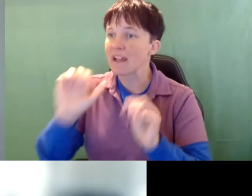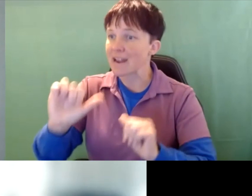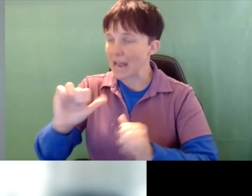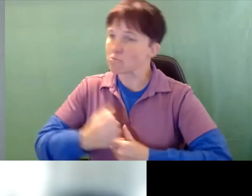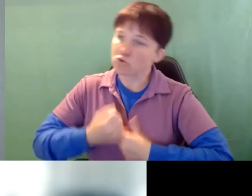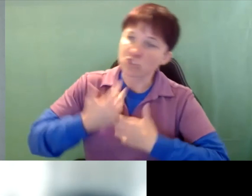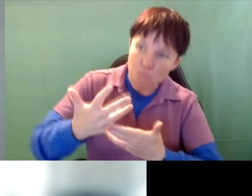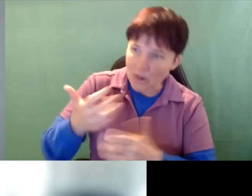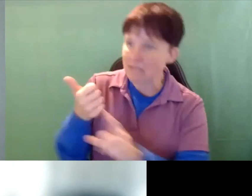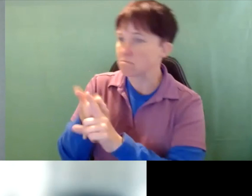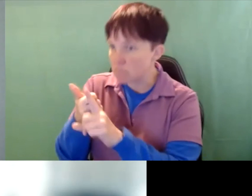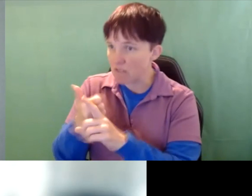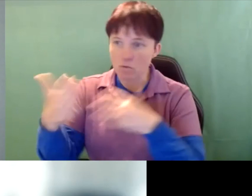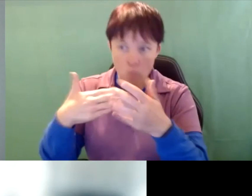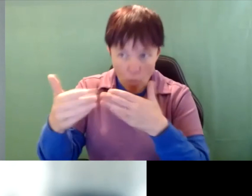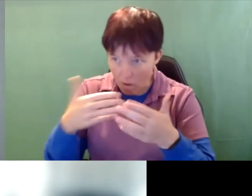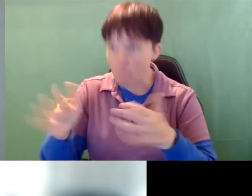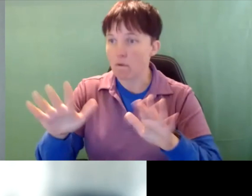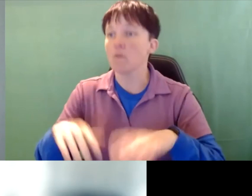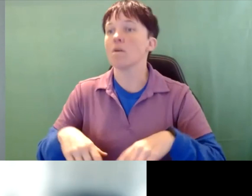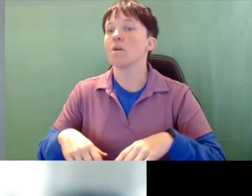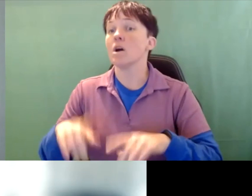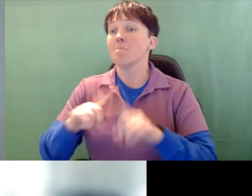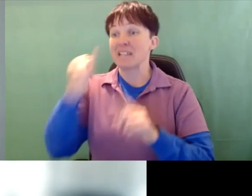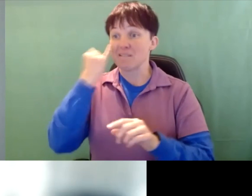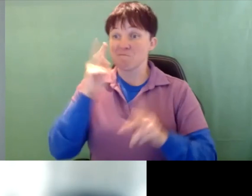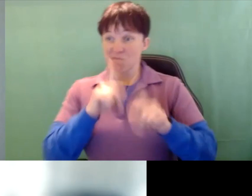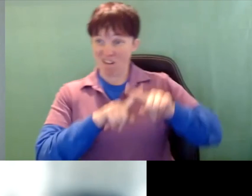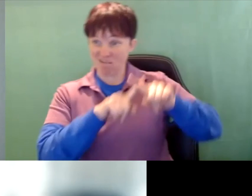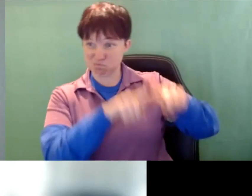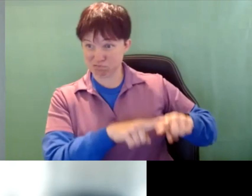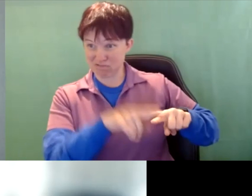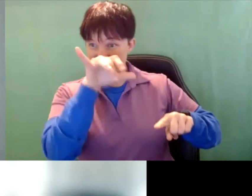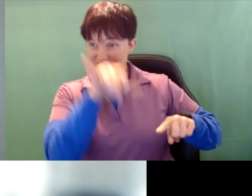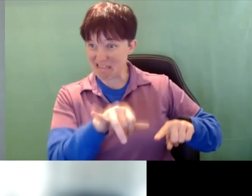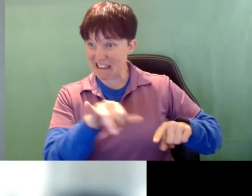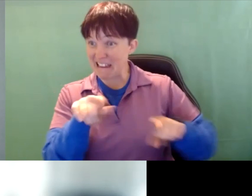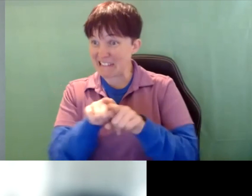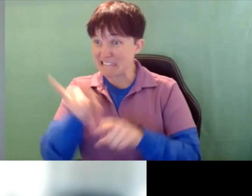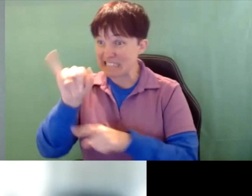And but if people are relying on that as an input system, our students don't usually hear